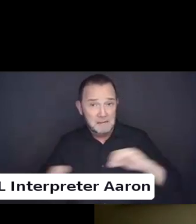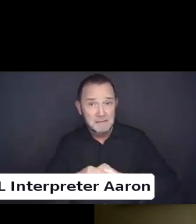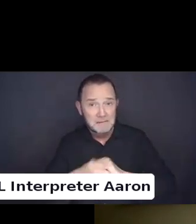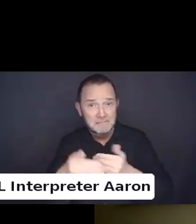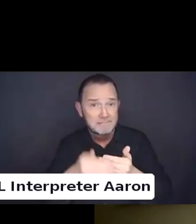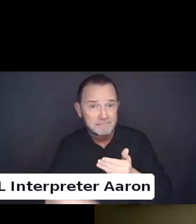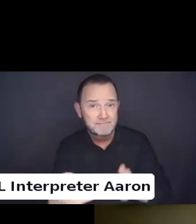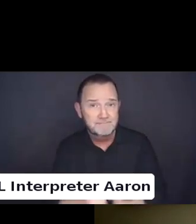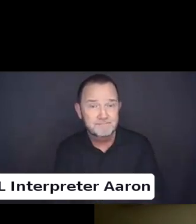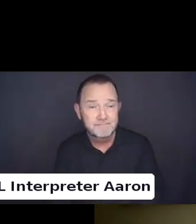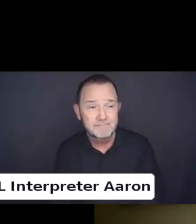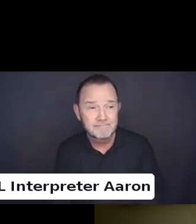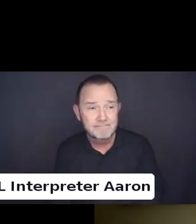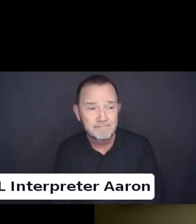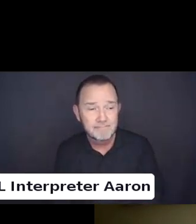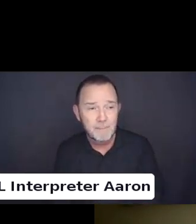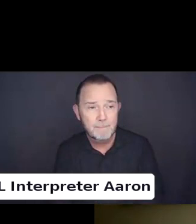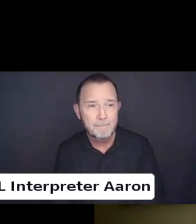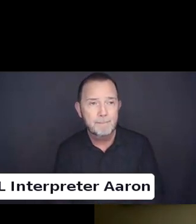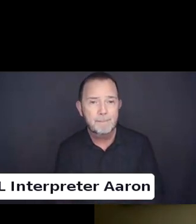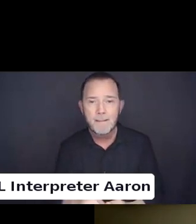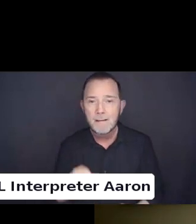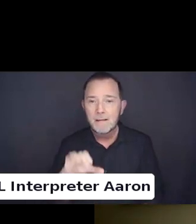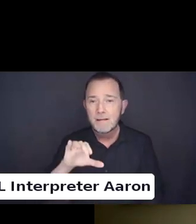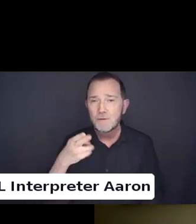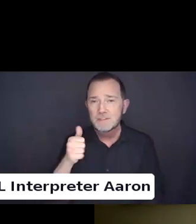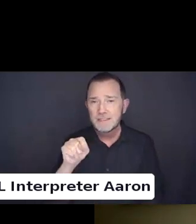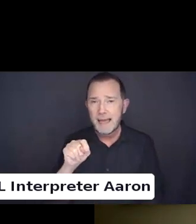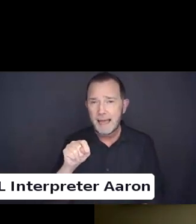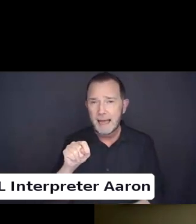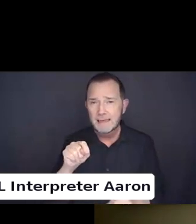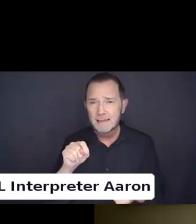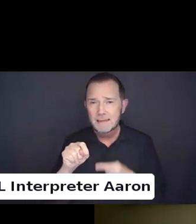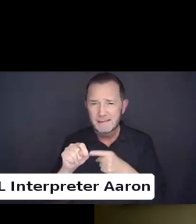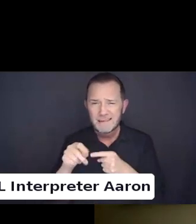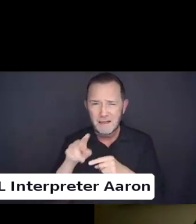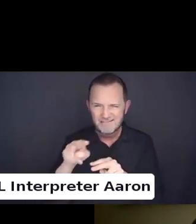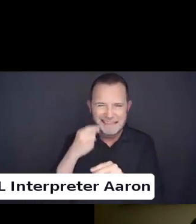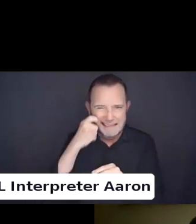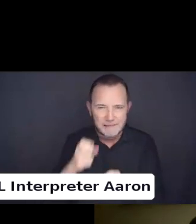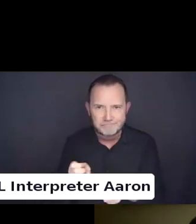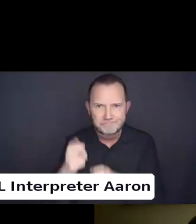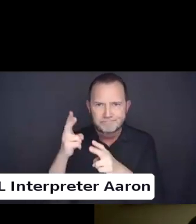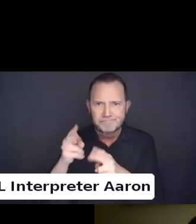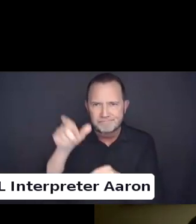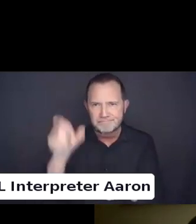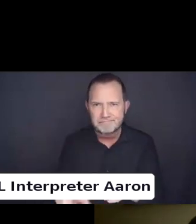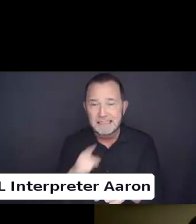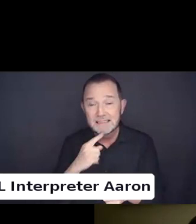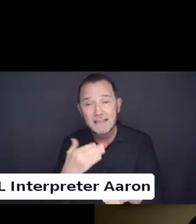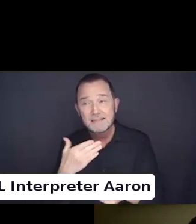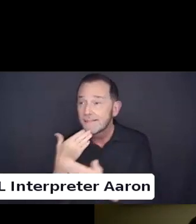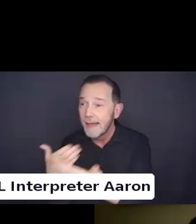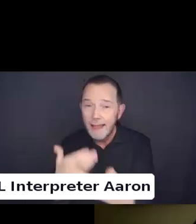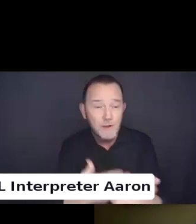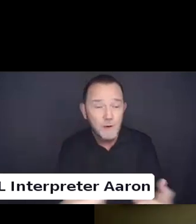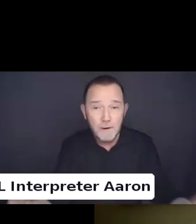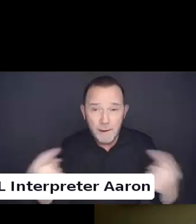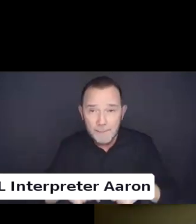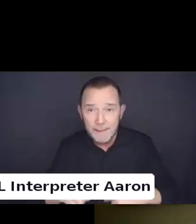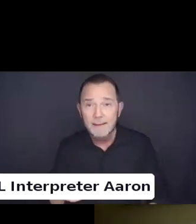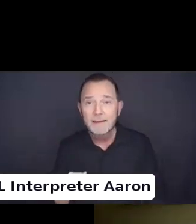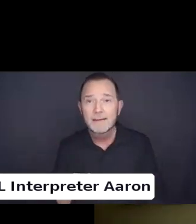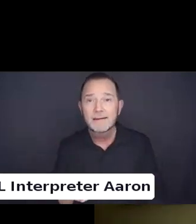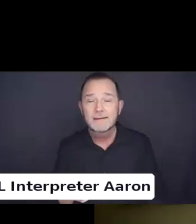I'm going to send a quick message in the chat that reads thank you everybody for attending.